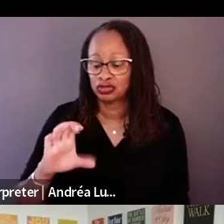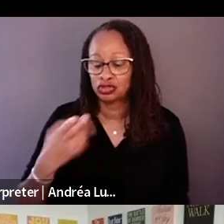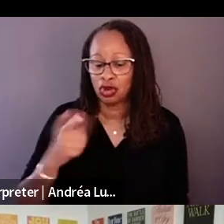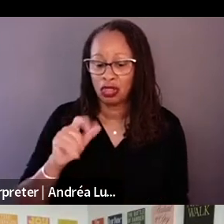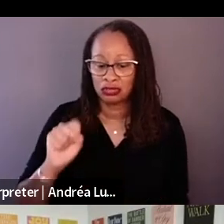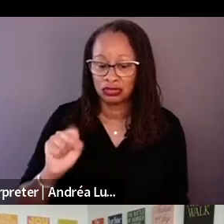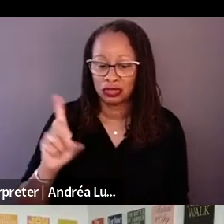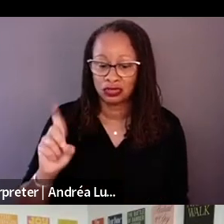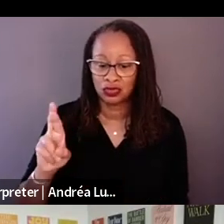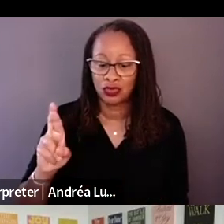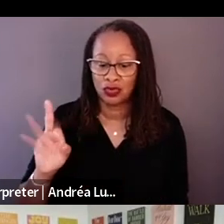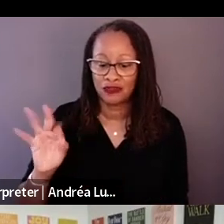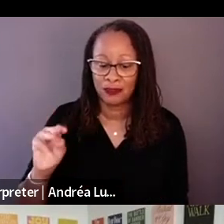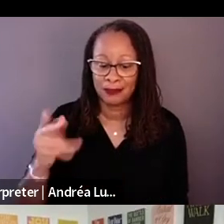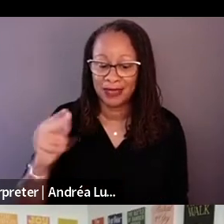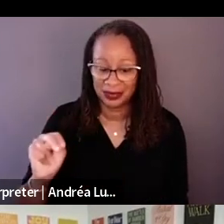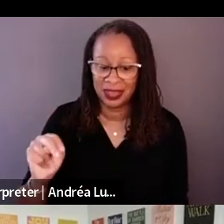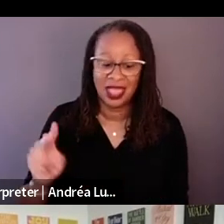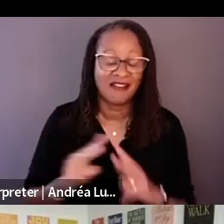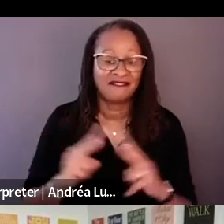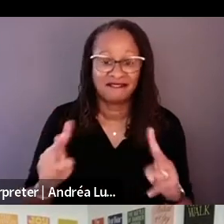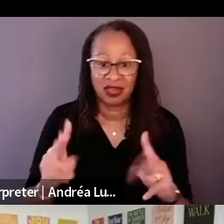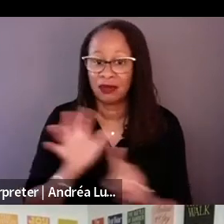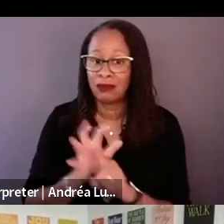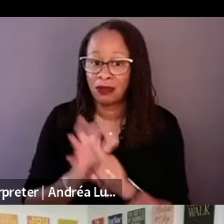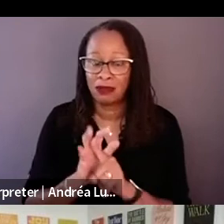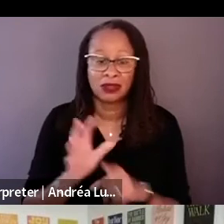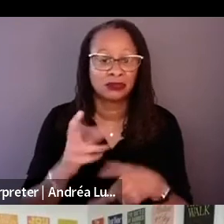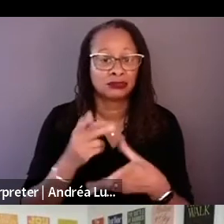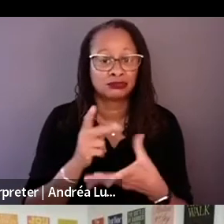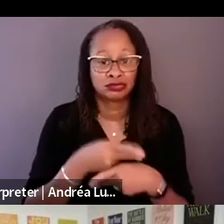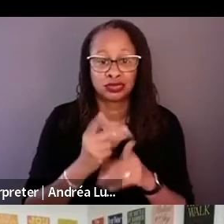He released "lost daughter " on Netflix.